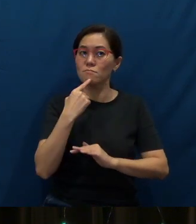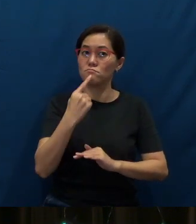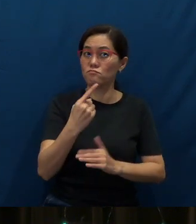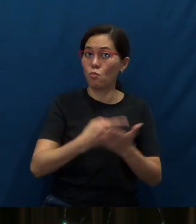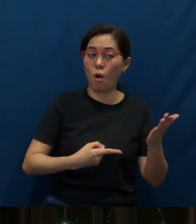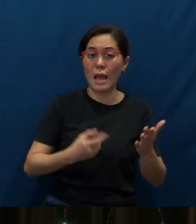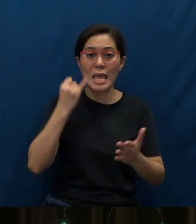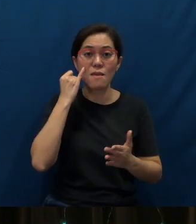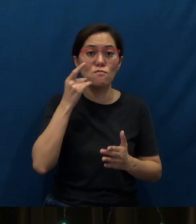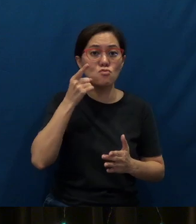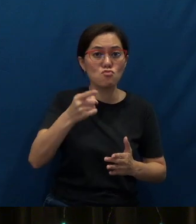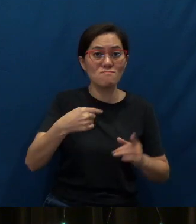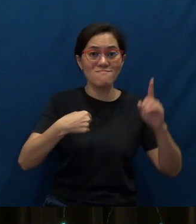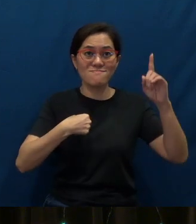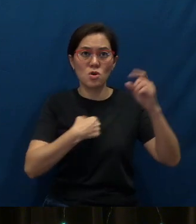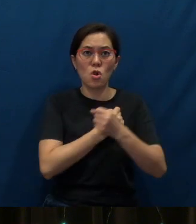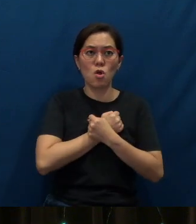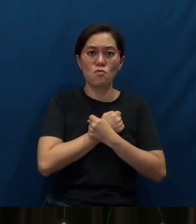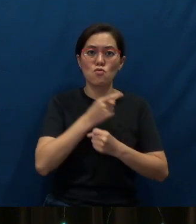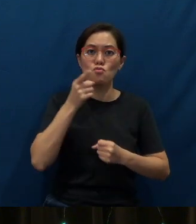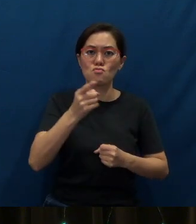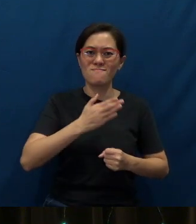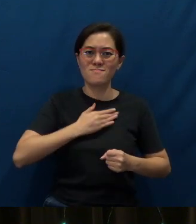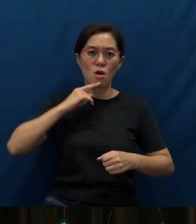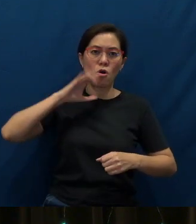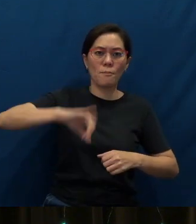If you love Me, you will keep My commandments.